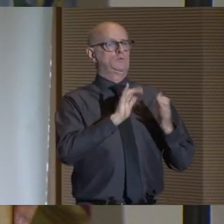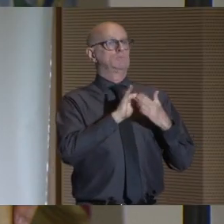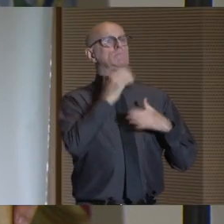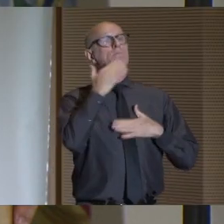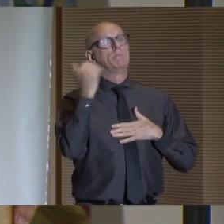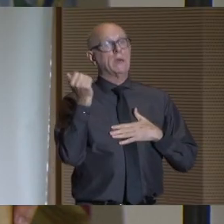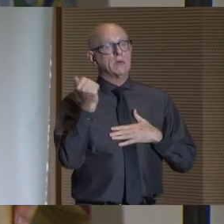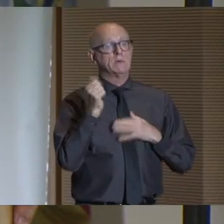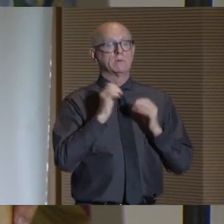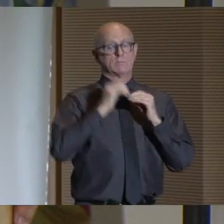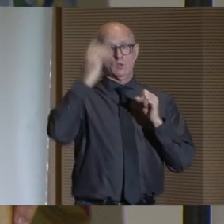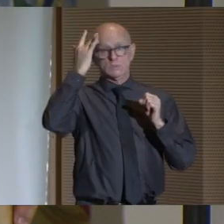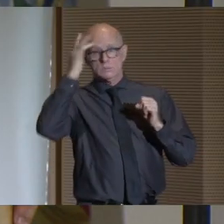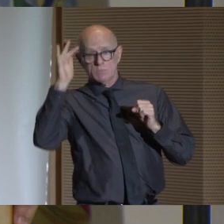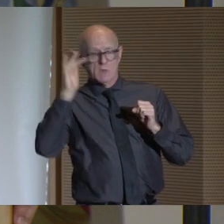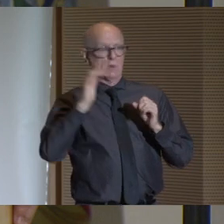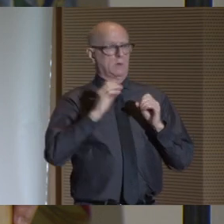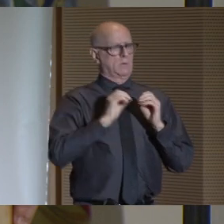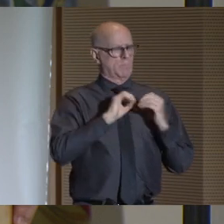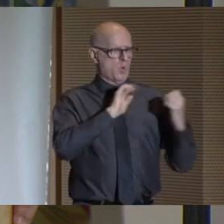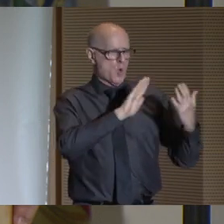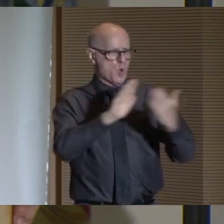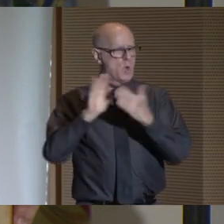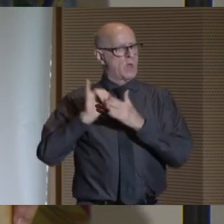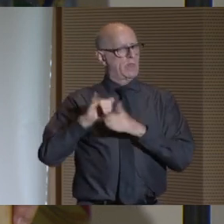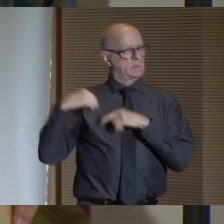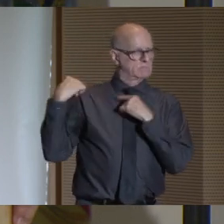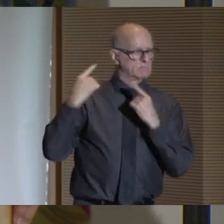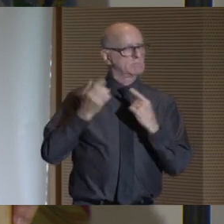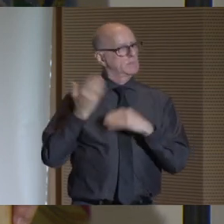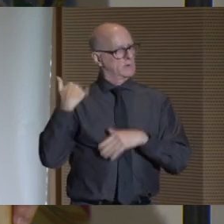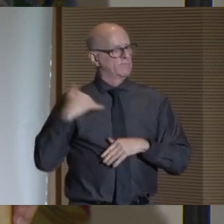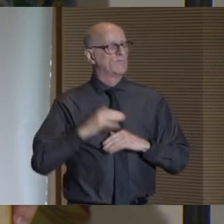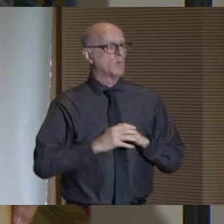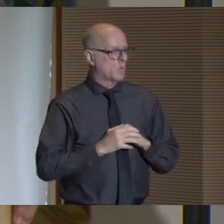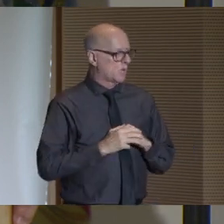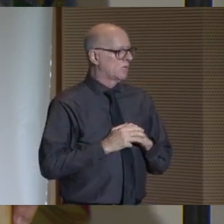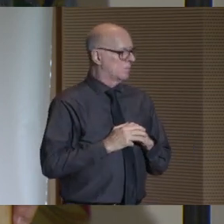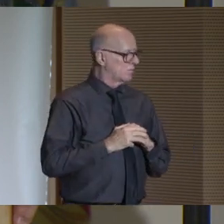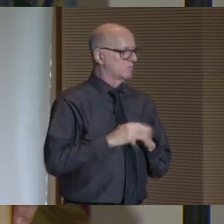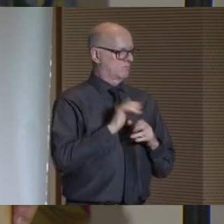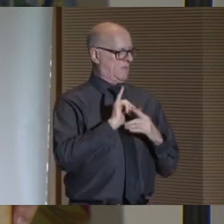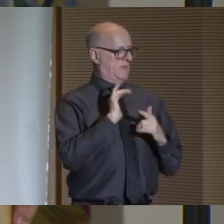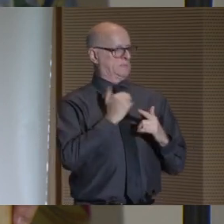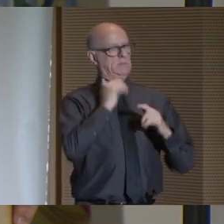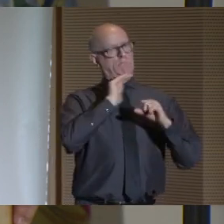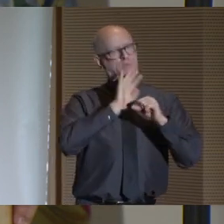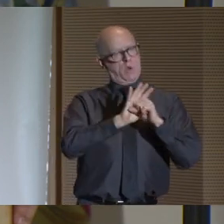We are committed to doing that better, smarter, and in more ways than we ever have.